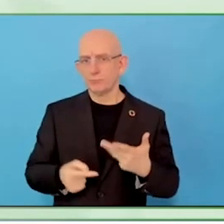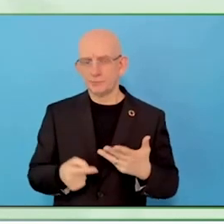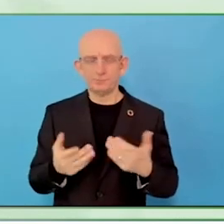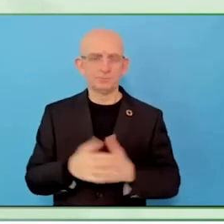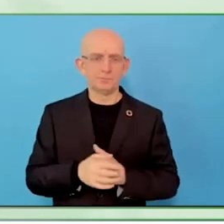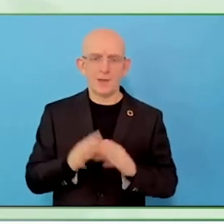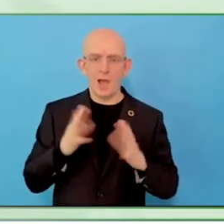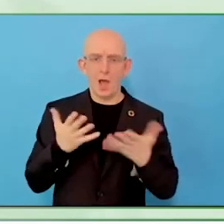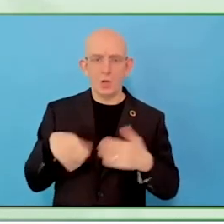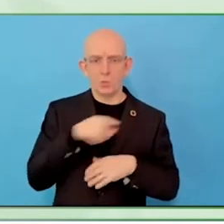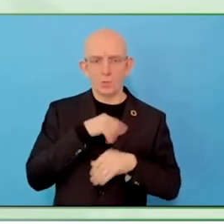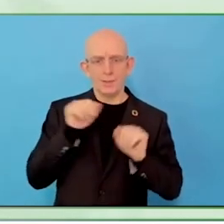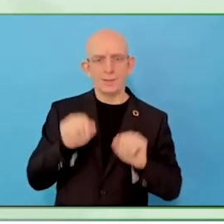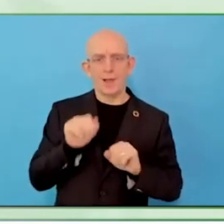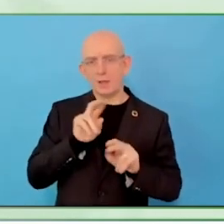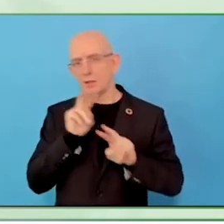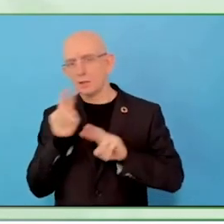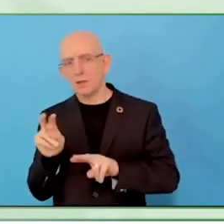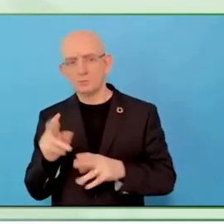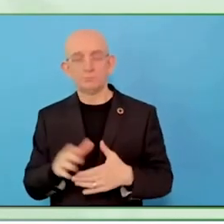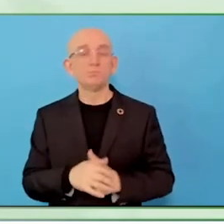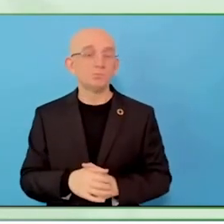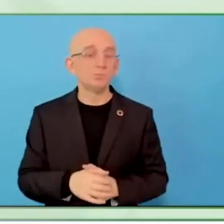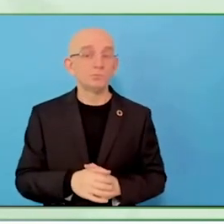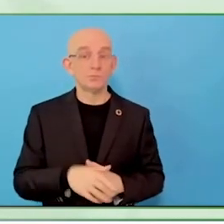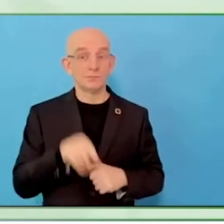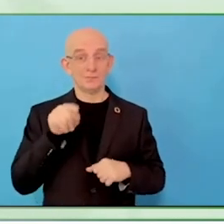We are on social media.